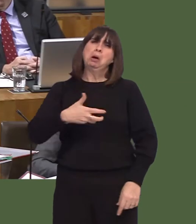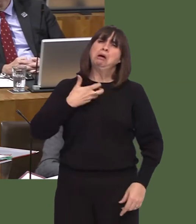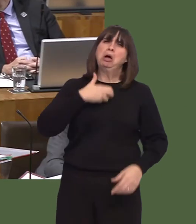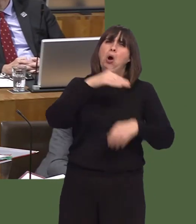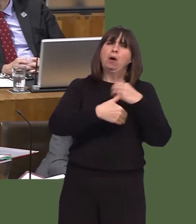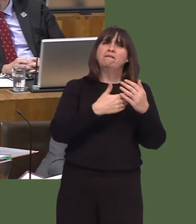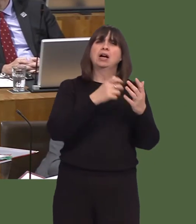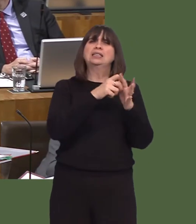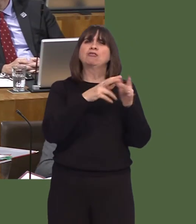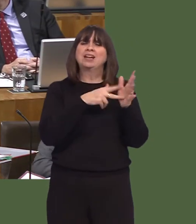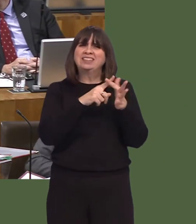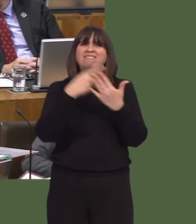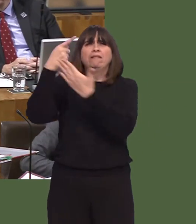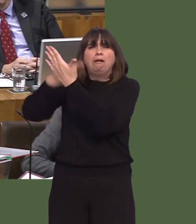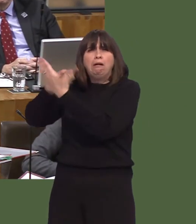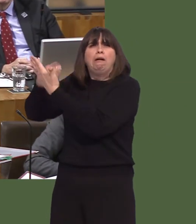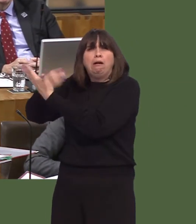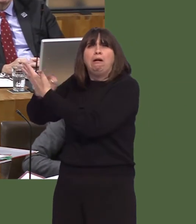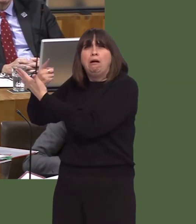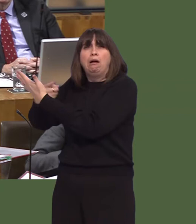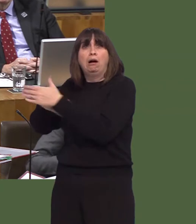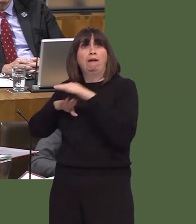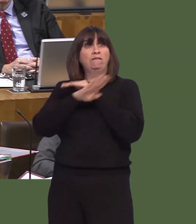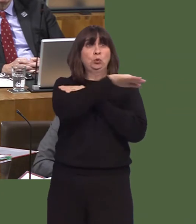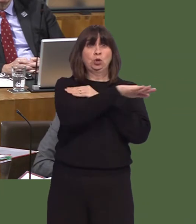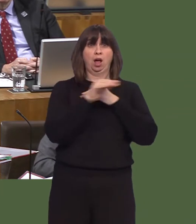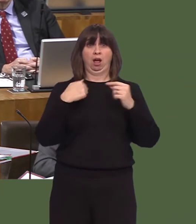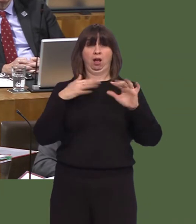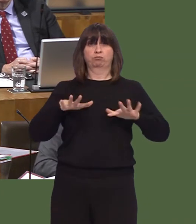directive, but in the future, the UK will have no role at all in influencing those directives.